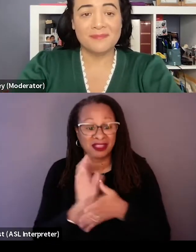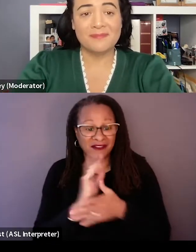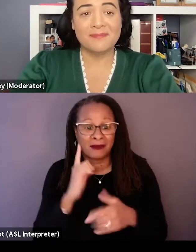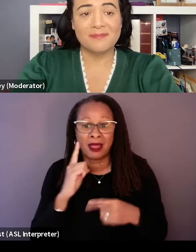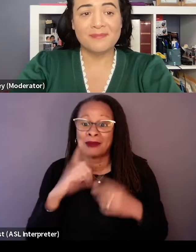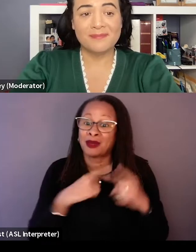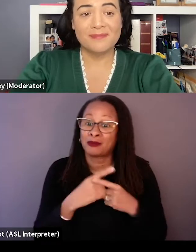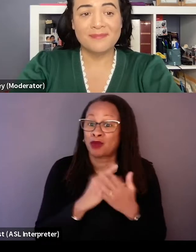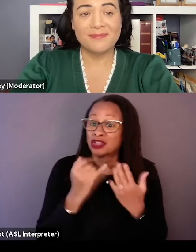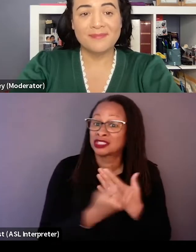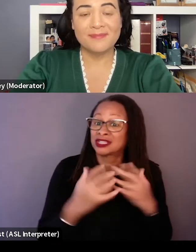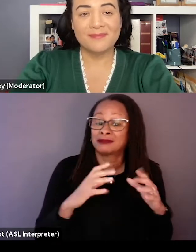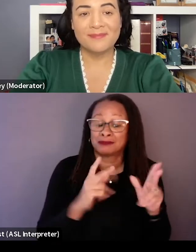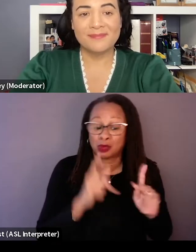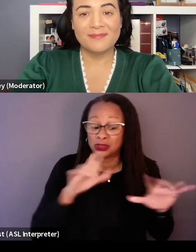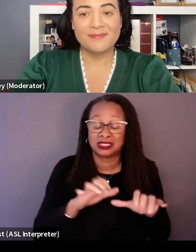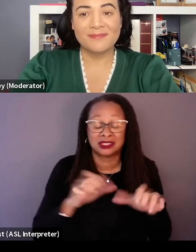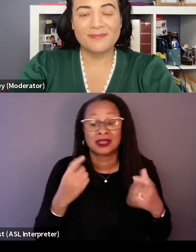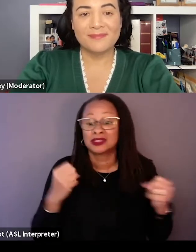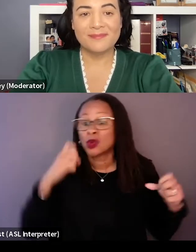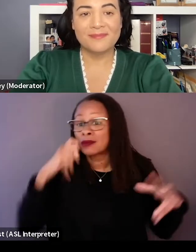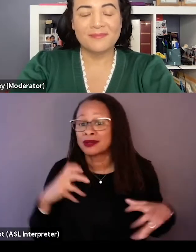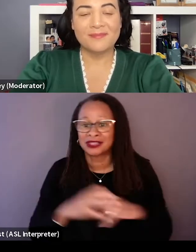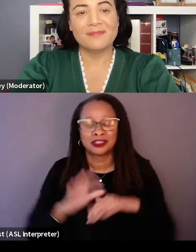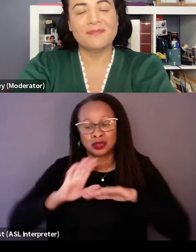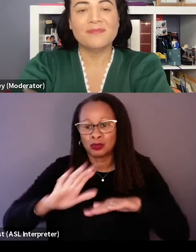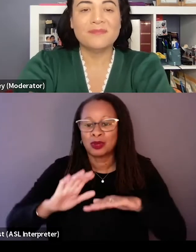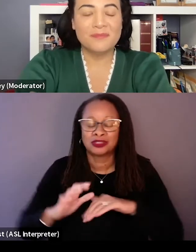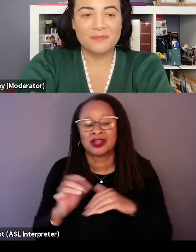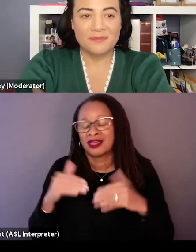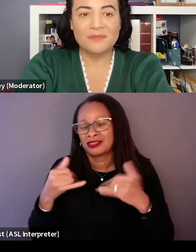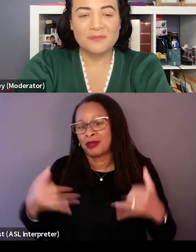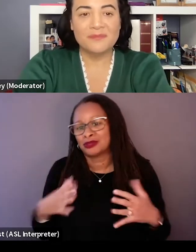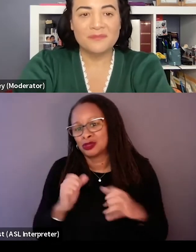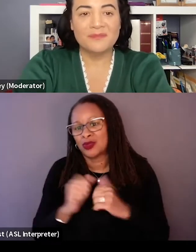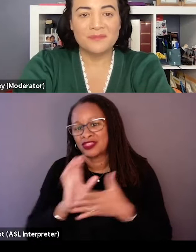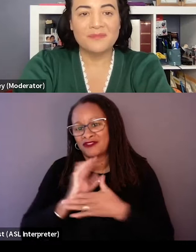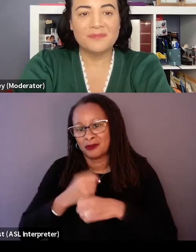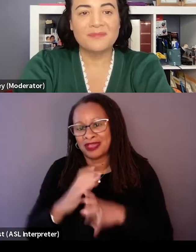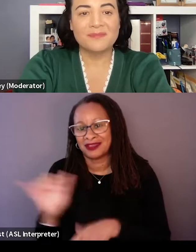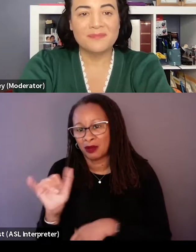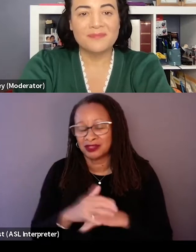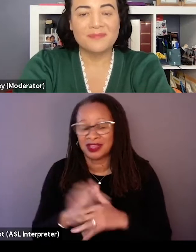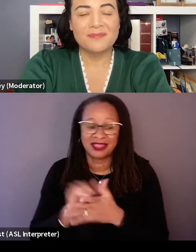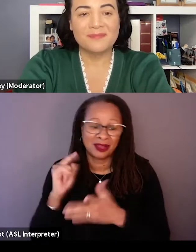we knew we wanted to push the boundaries with the filmmaking as well. And so that's what brought us to decide to do